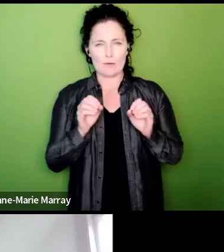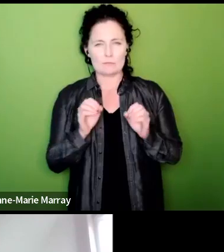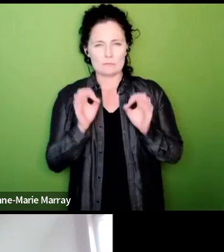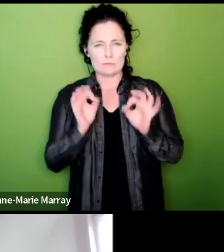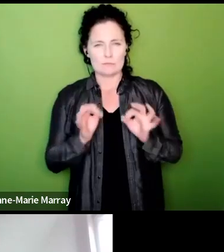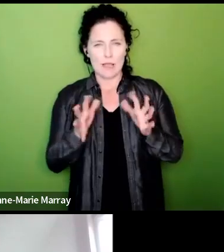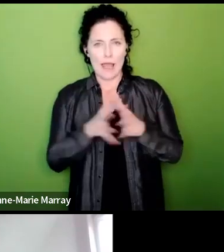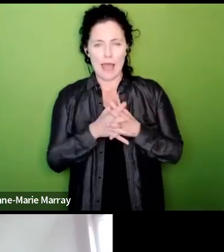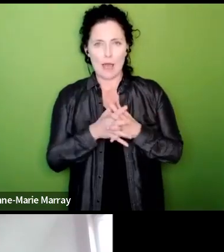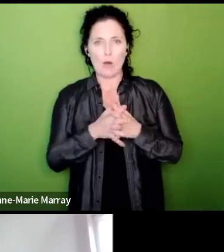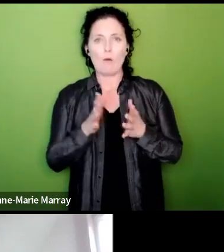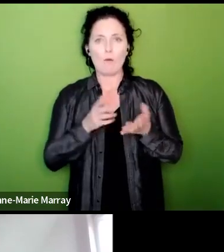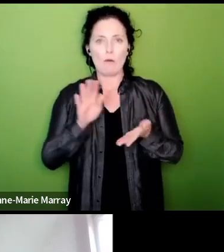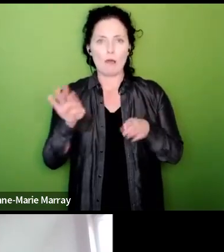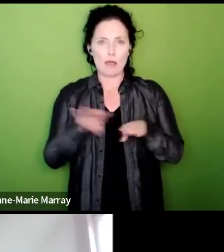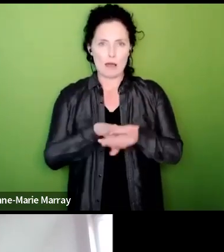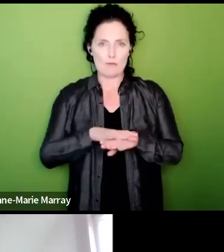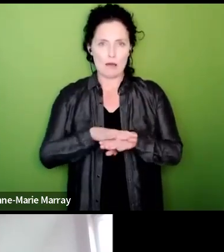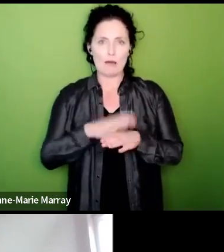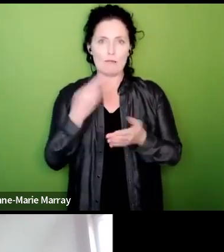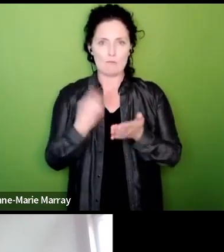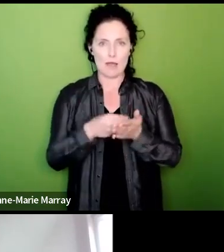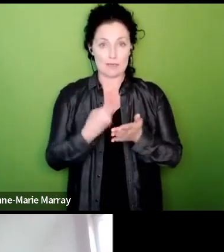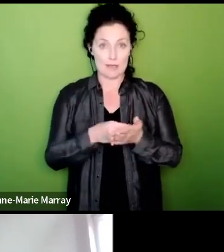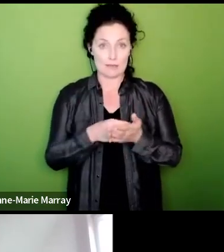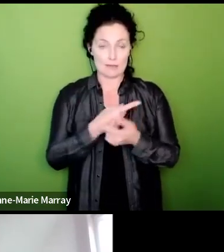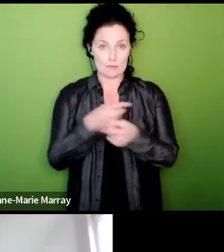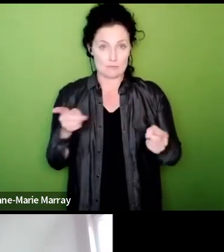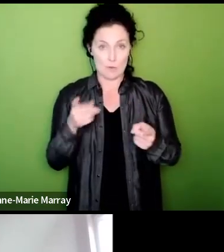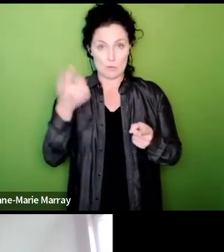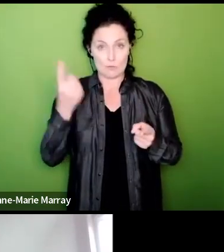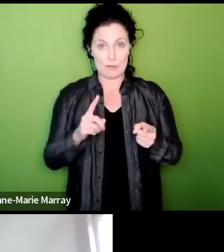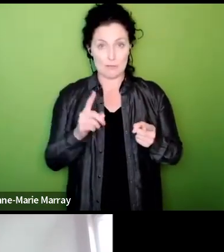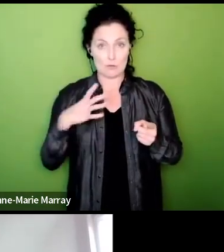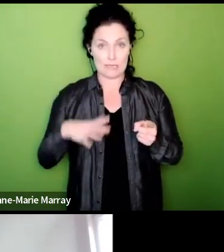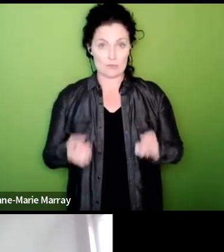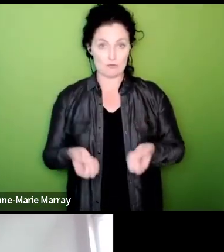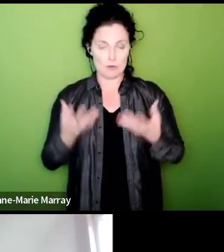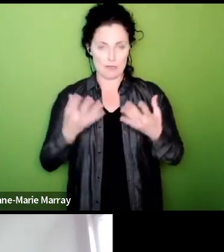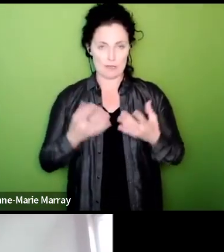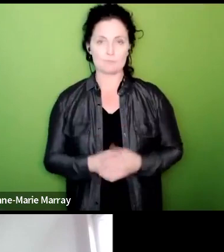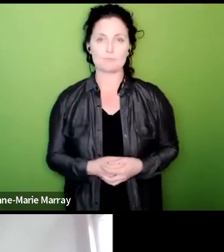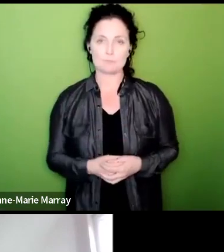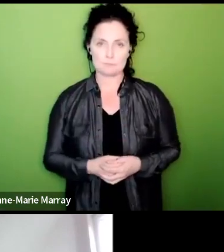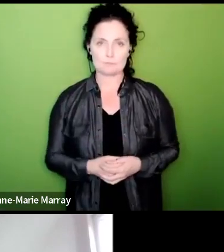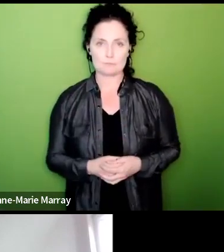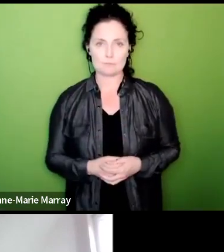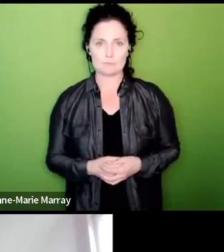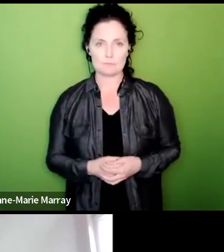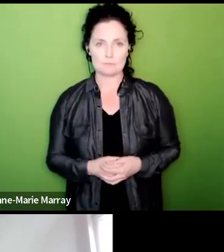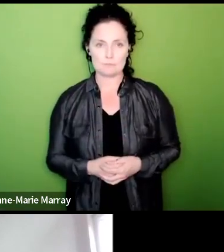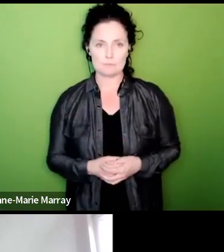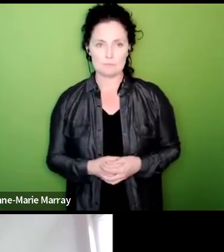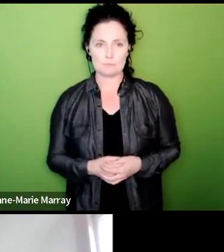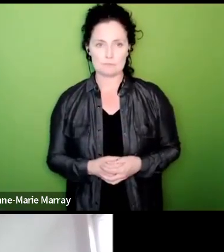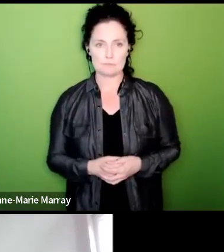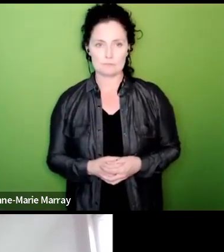we'll communicate very clearly on on all of that there are a number of posts Mark in the that are